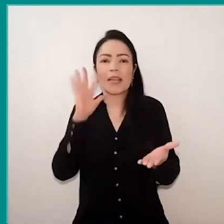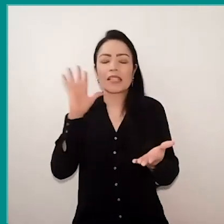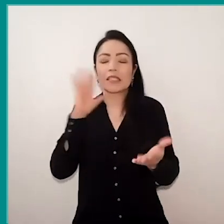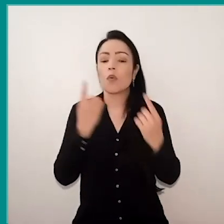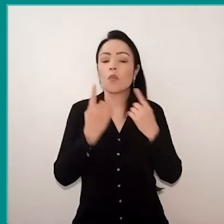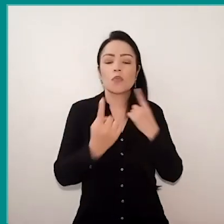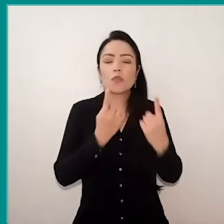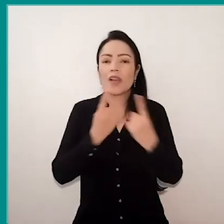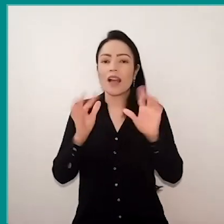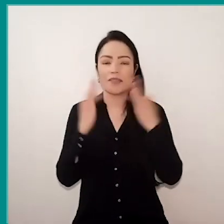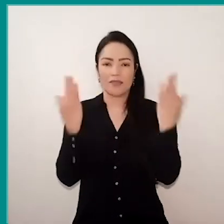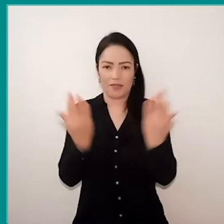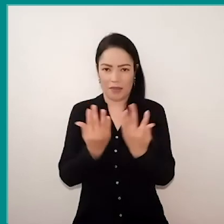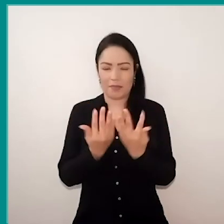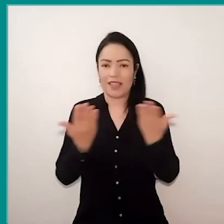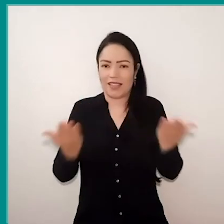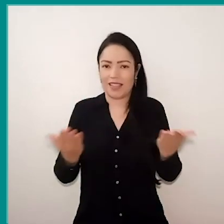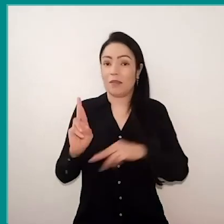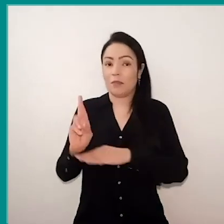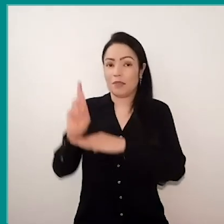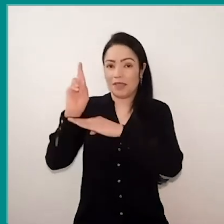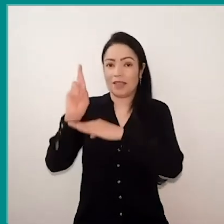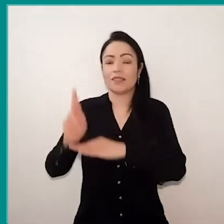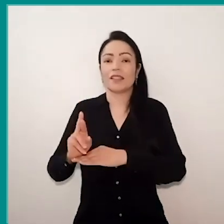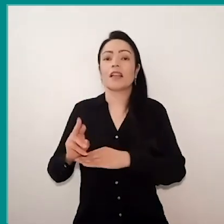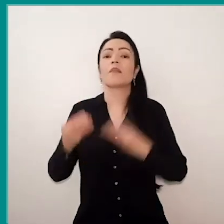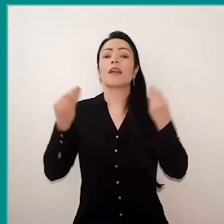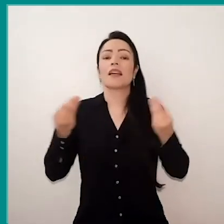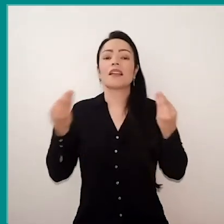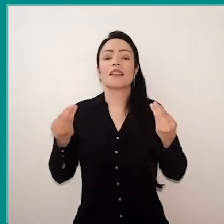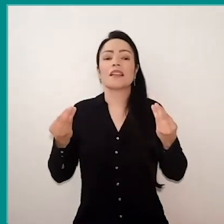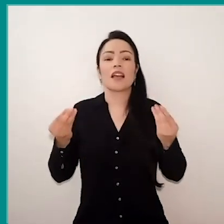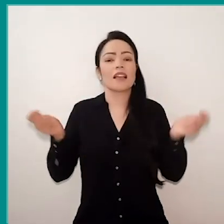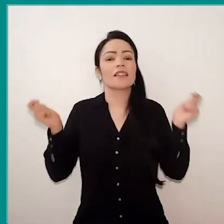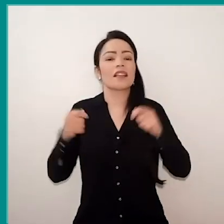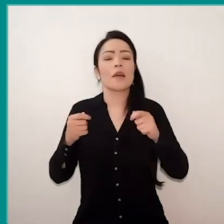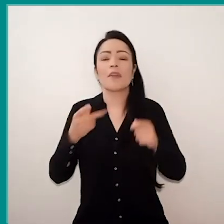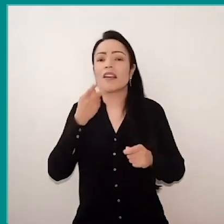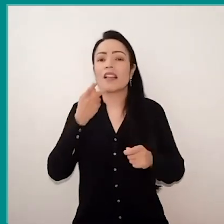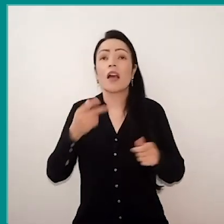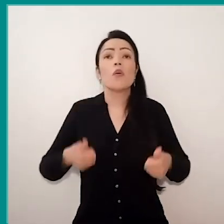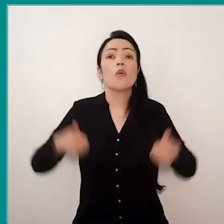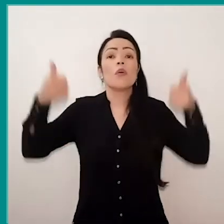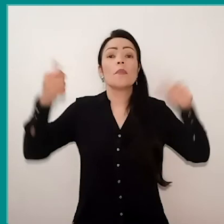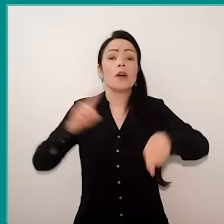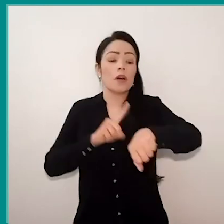with those responsible, so they could say what was the best time for for the actions to happen,